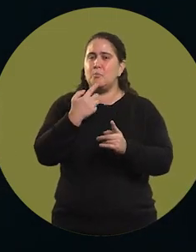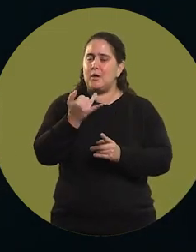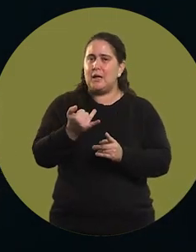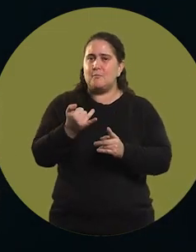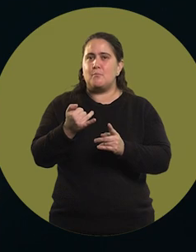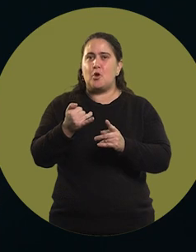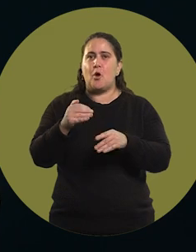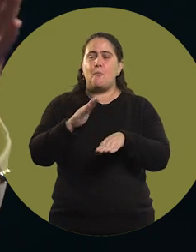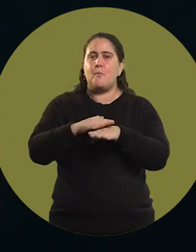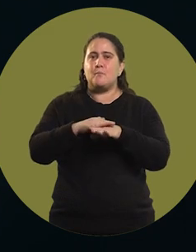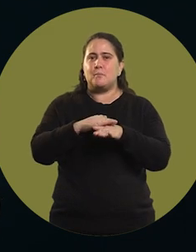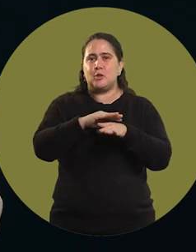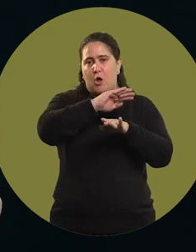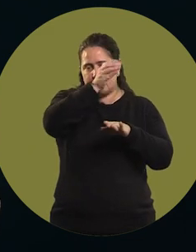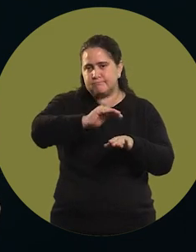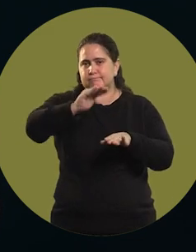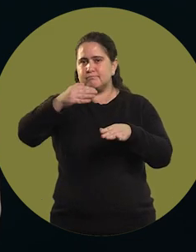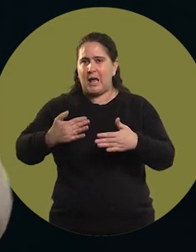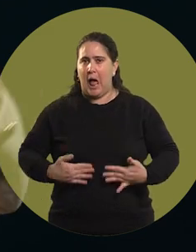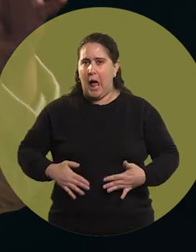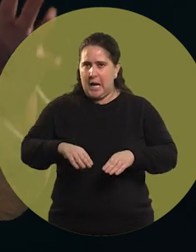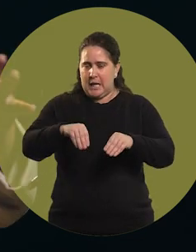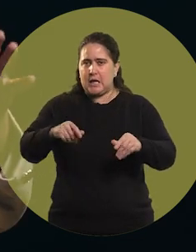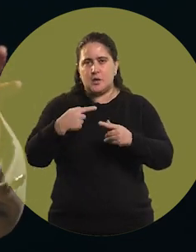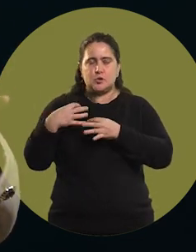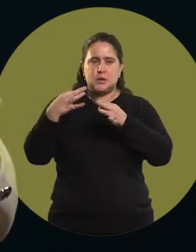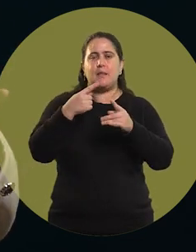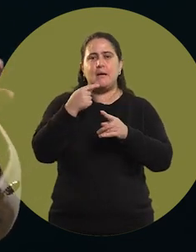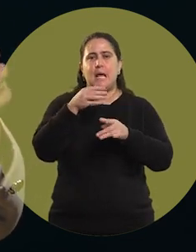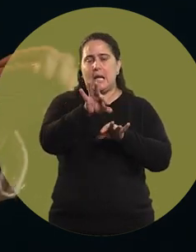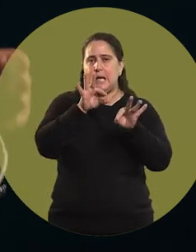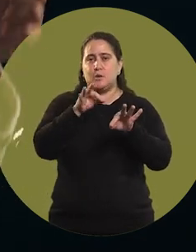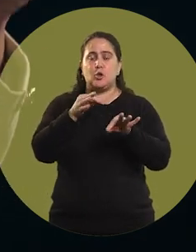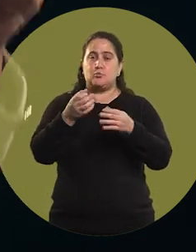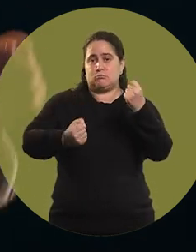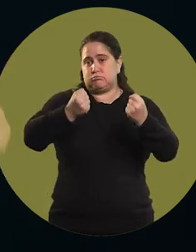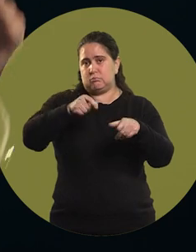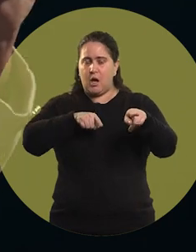to the part of the dunes where we had to choose. You arrive and, while you are racing,